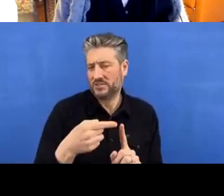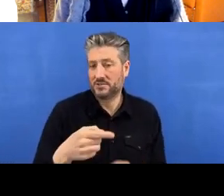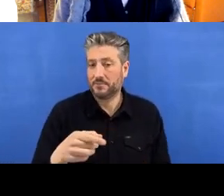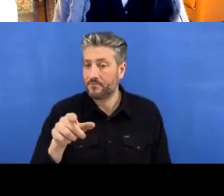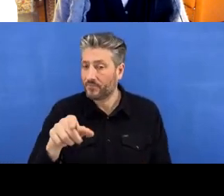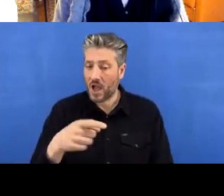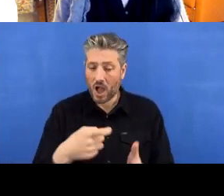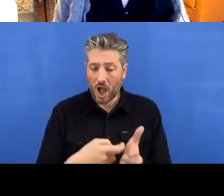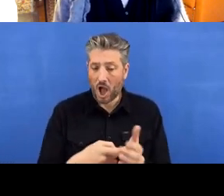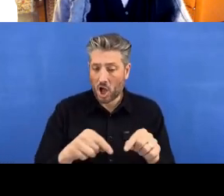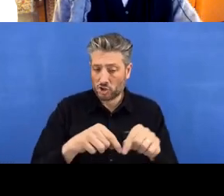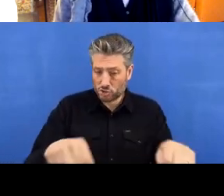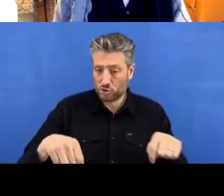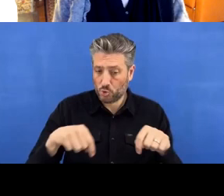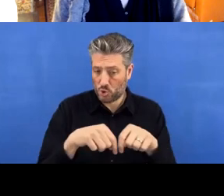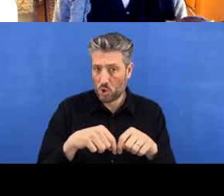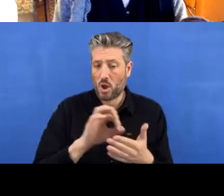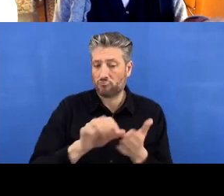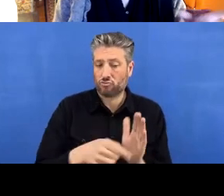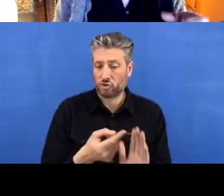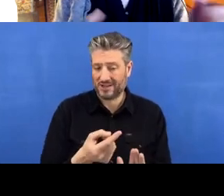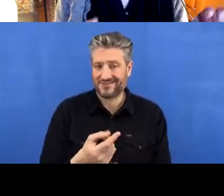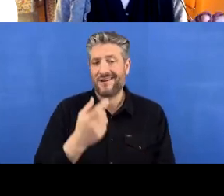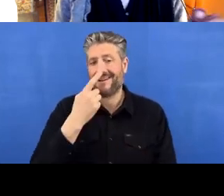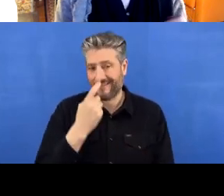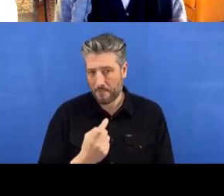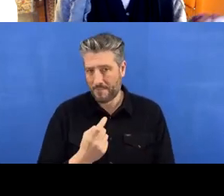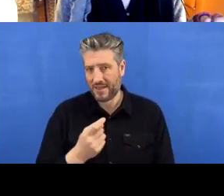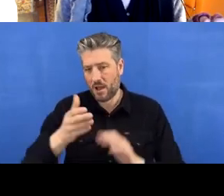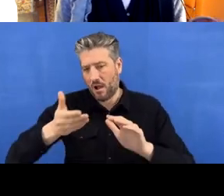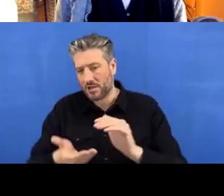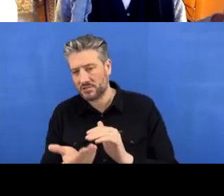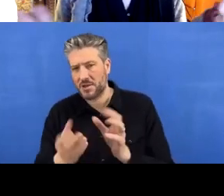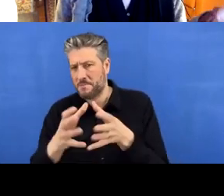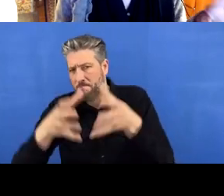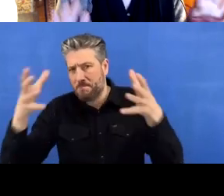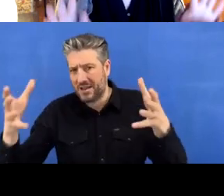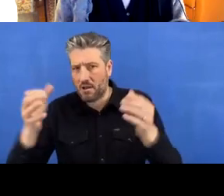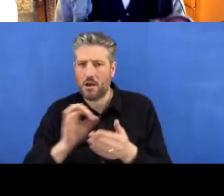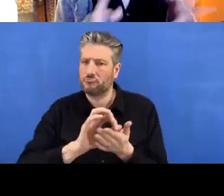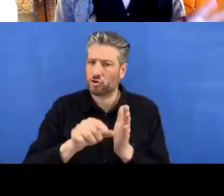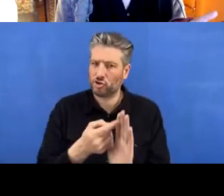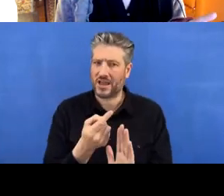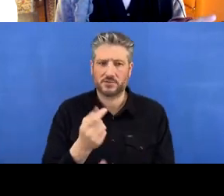larger version control project. So you might be working on a much bigger project and you want to version control everything,